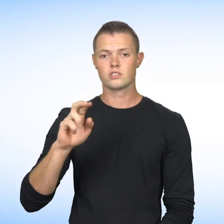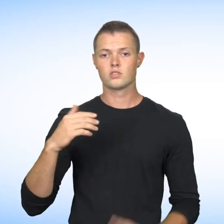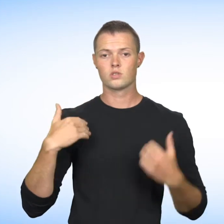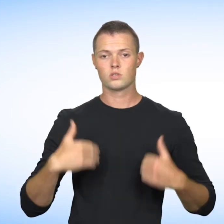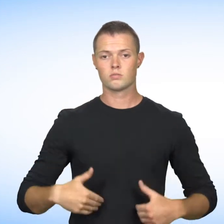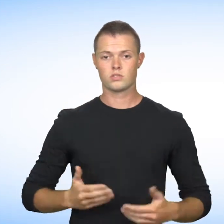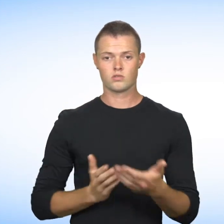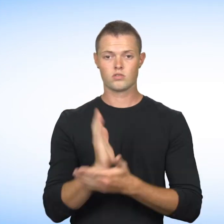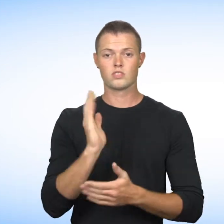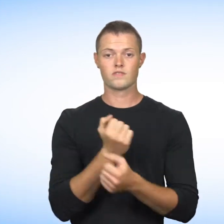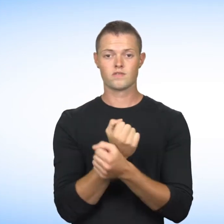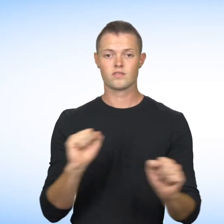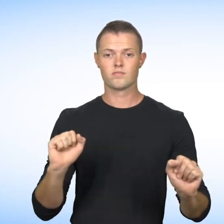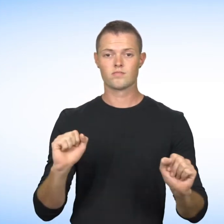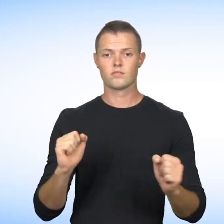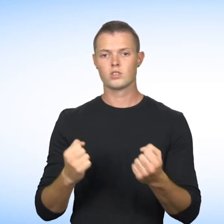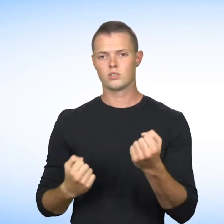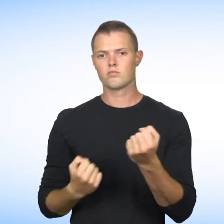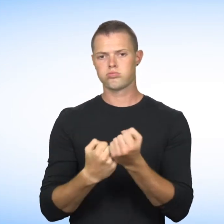this right is guaranteed under the Charter